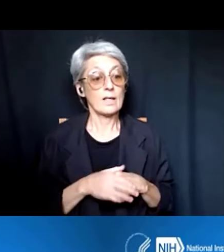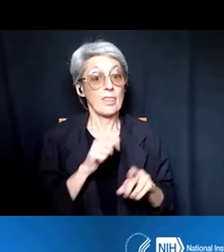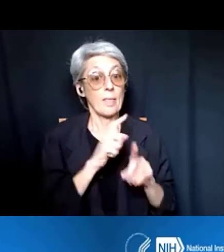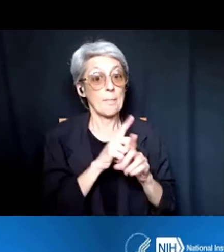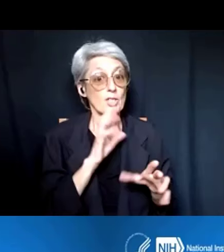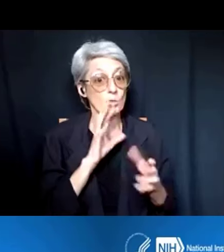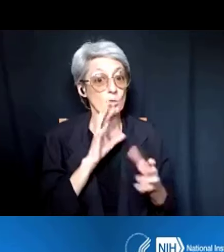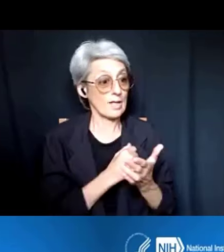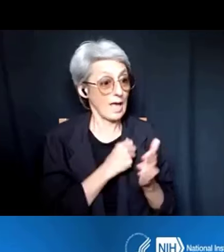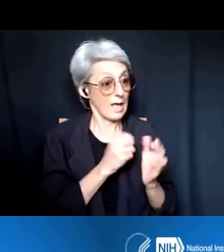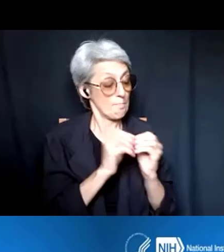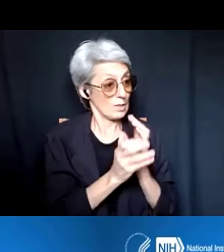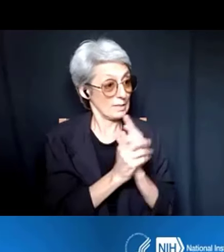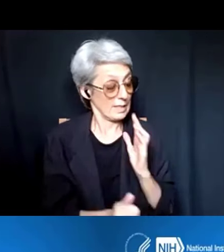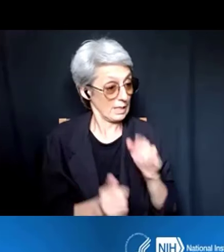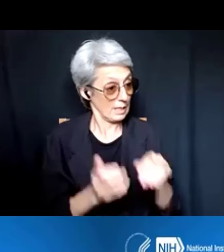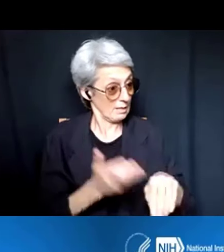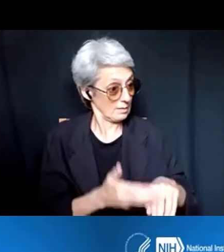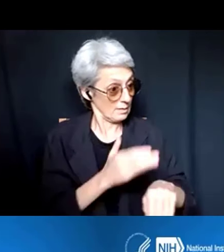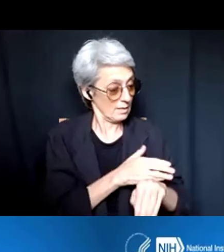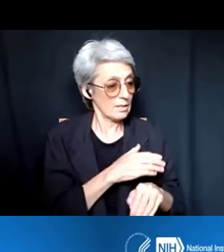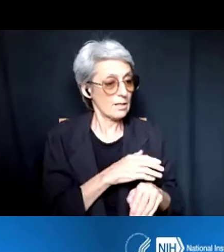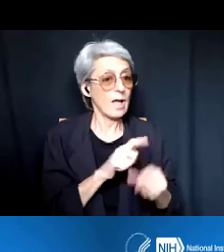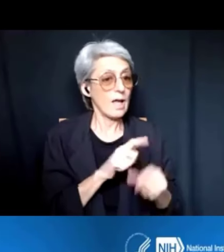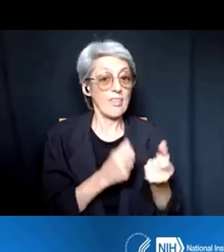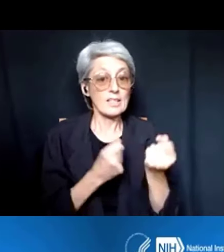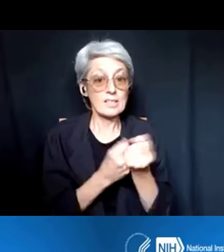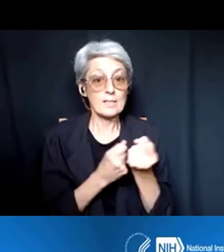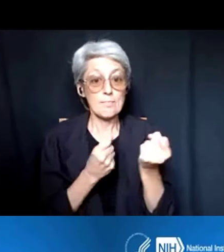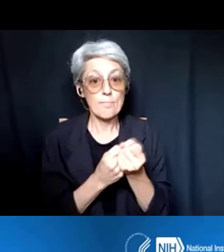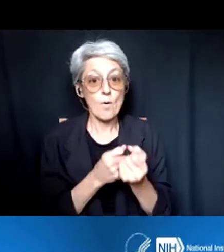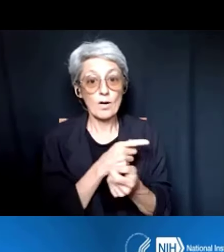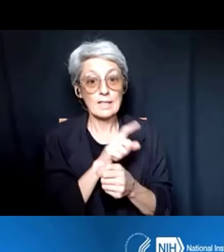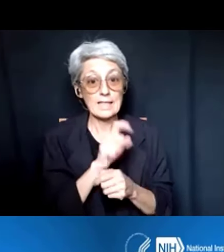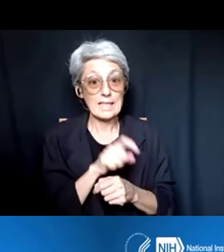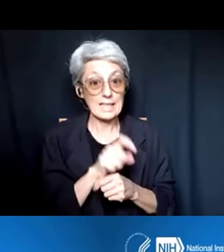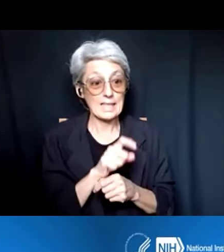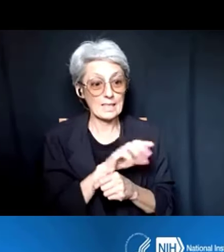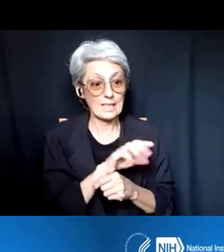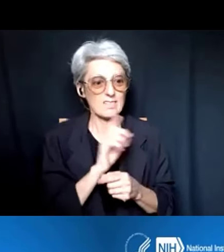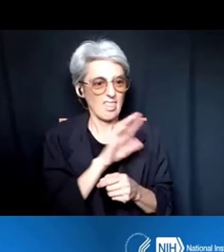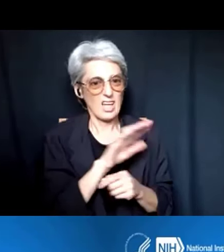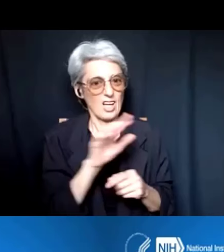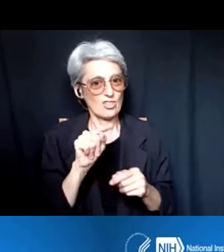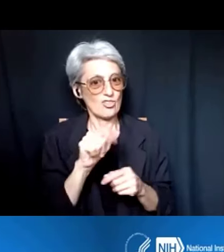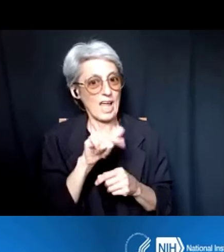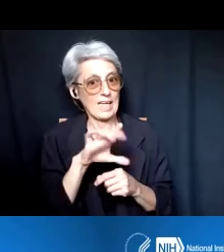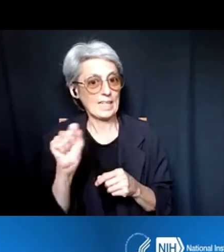to be able to support the current needs of their trainees should not just be limited to the trainees.